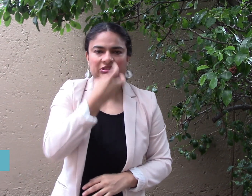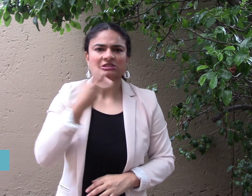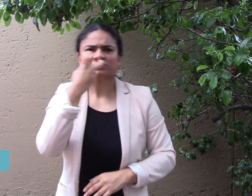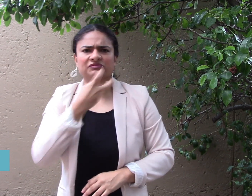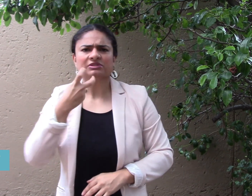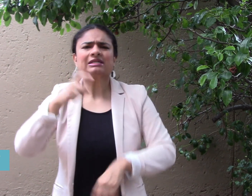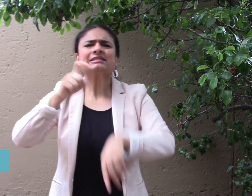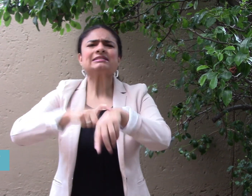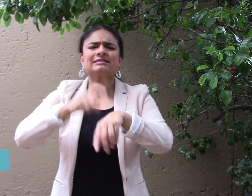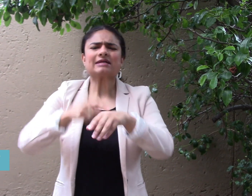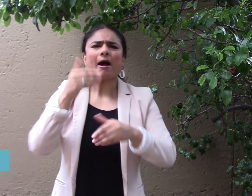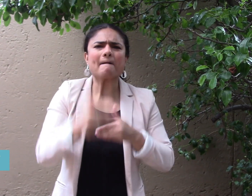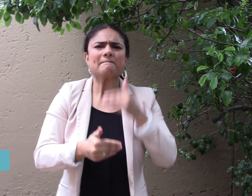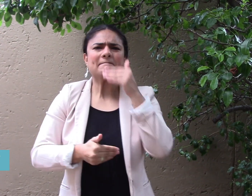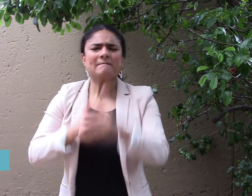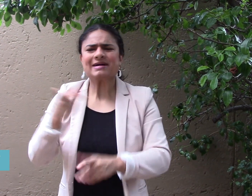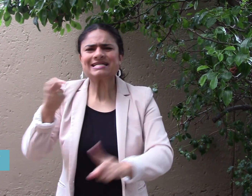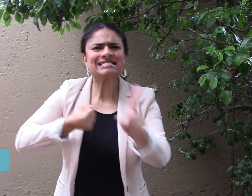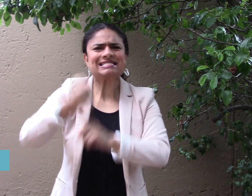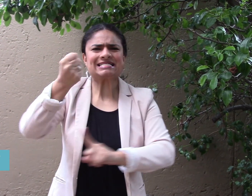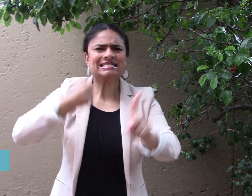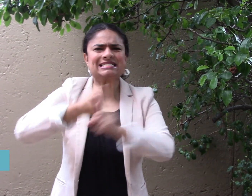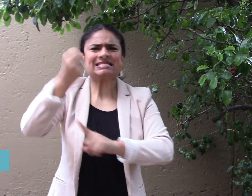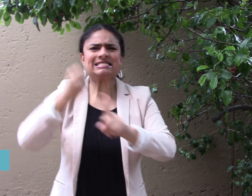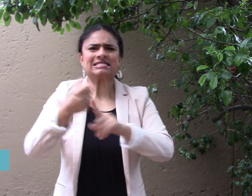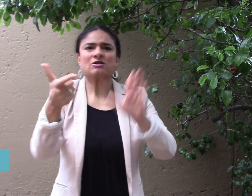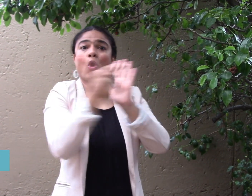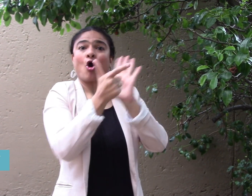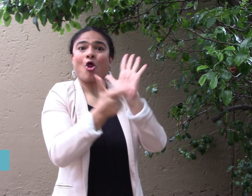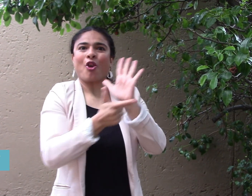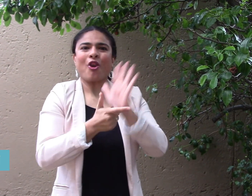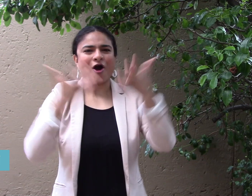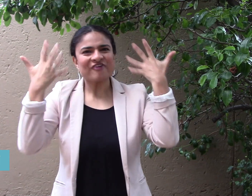As time went by, she successfully became a lawyer.